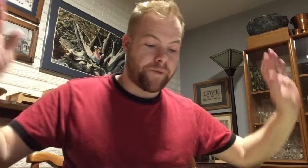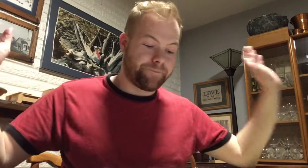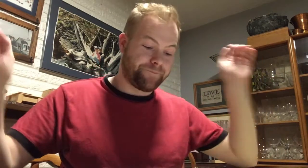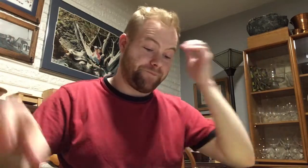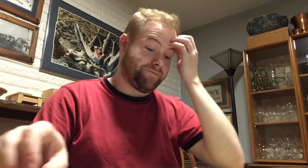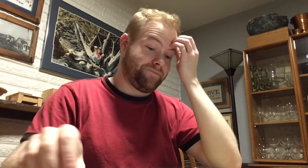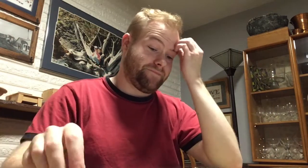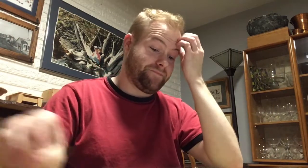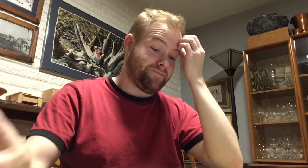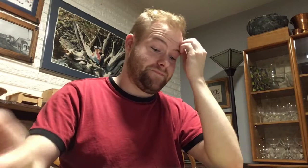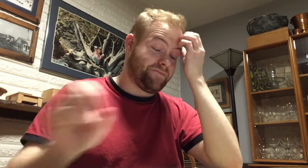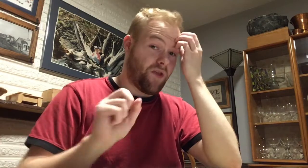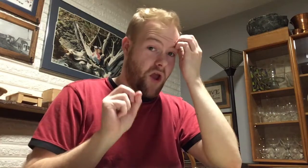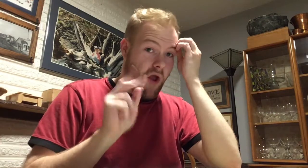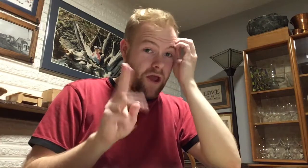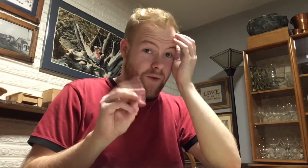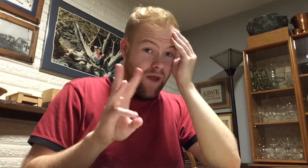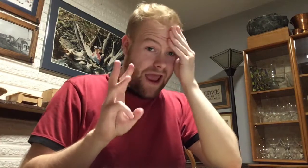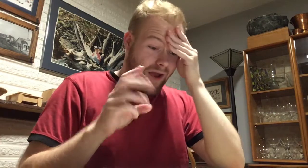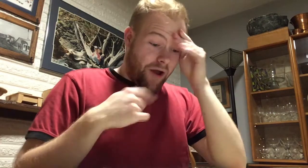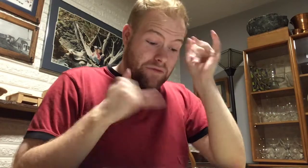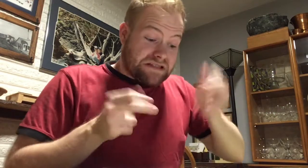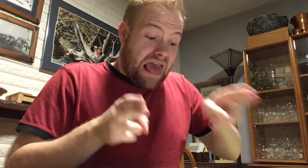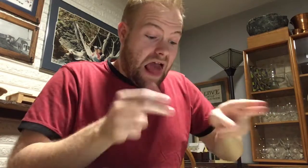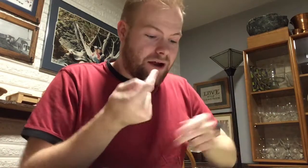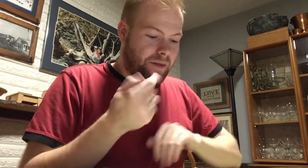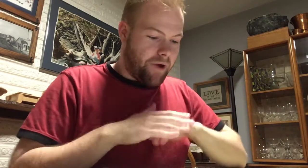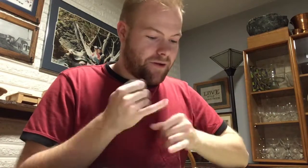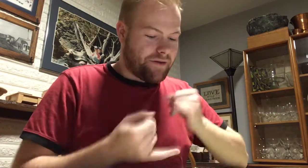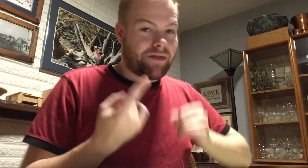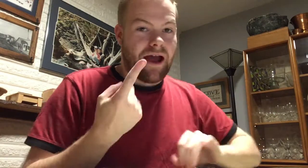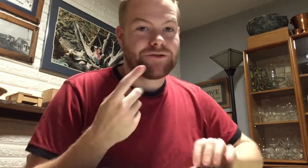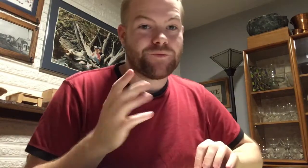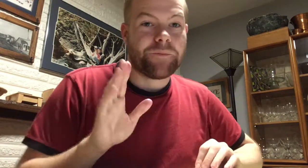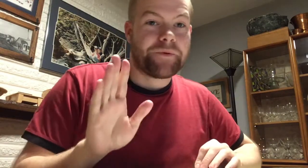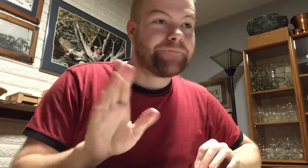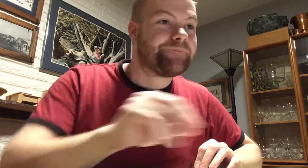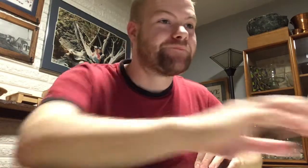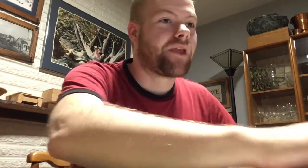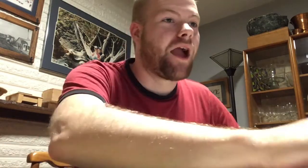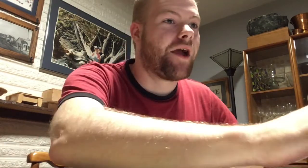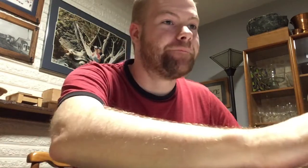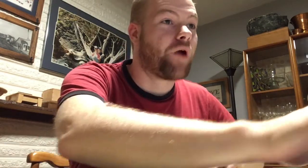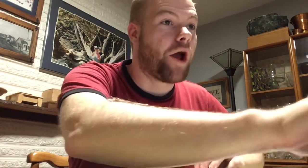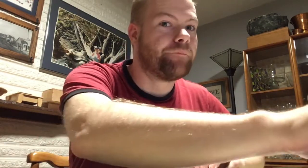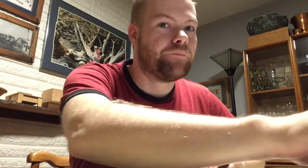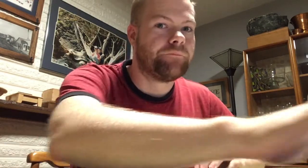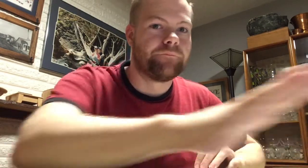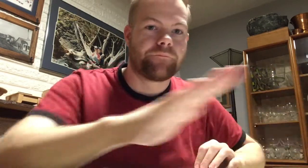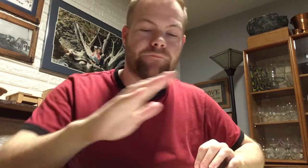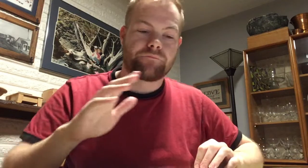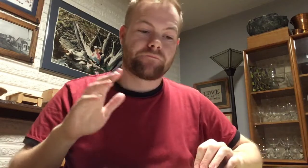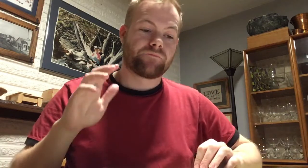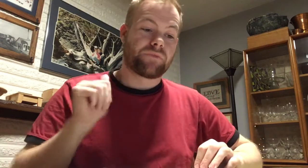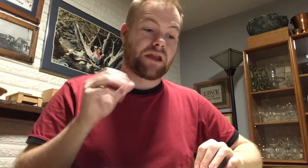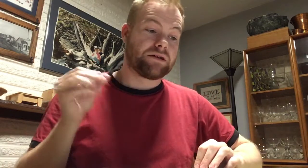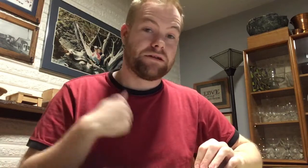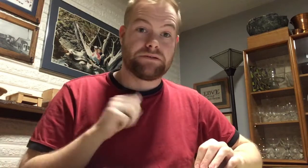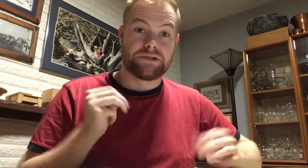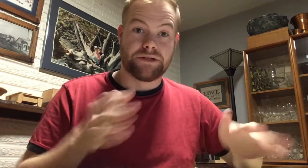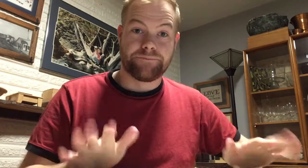Okay. Okay, wow. I was hurrying a little bit on the last one, but. [to offscreen: Okay!] And I am done.